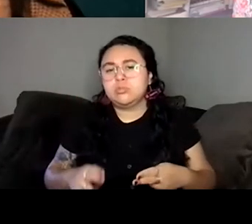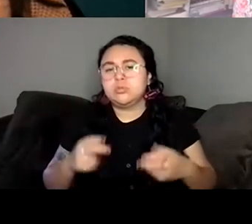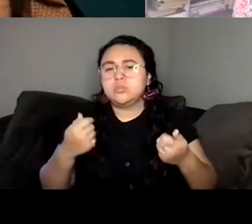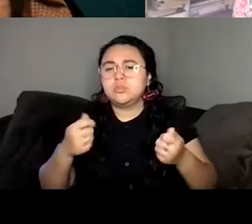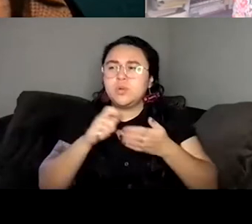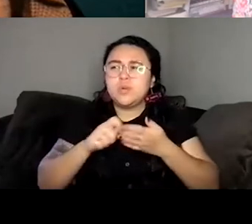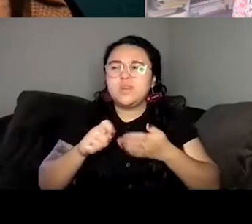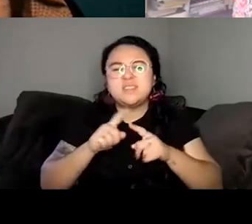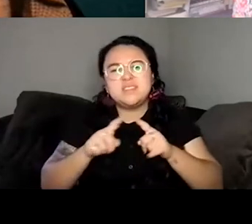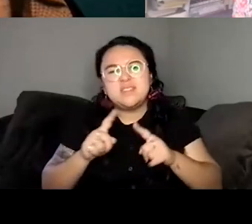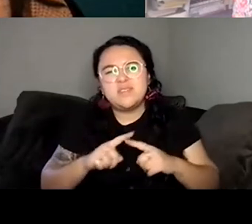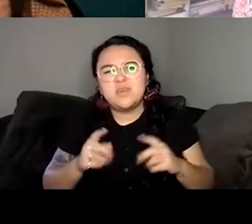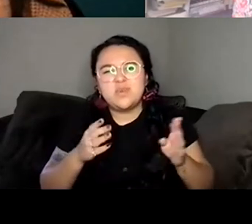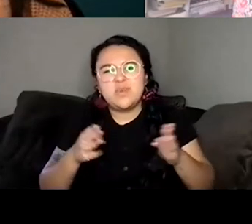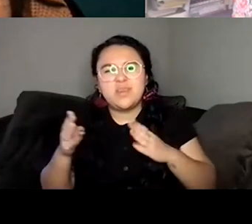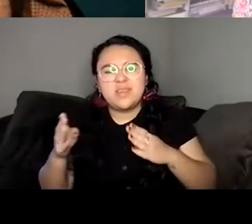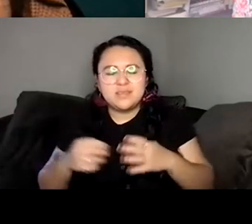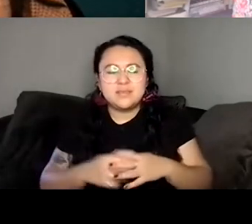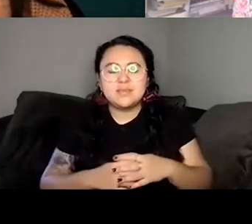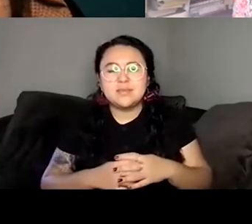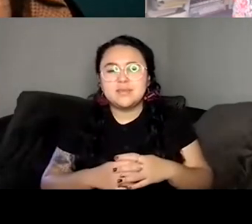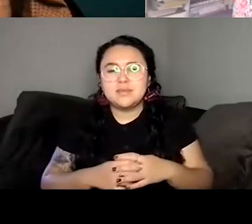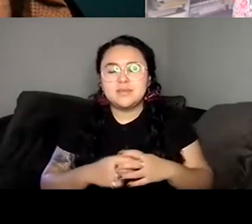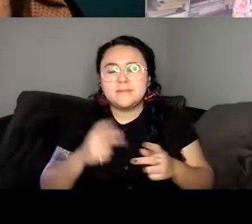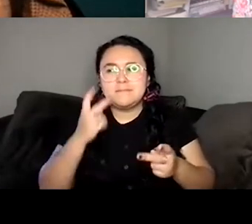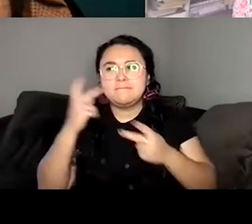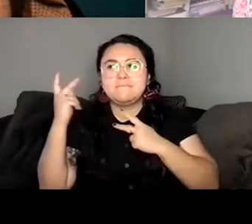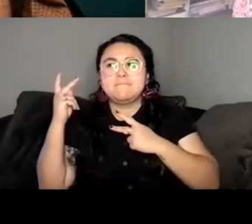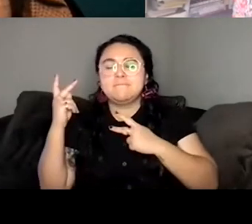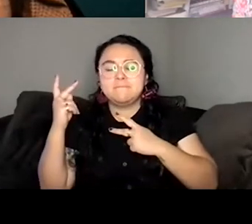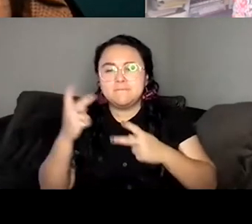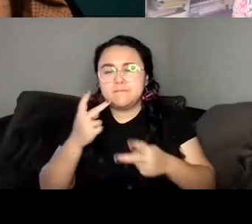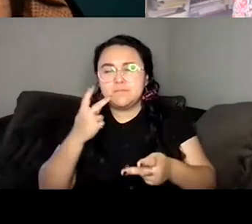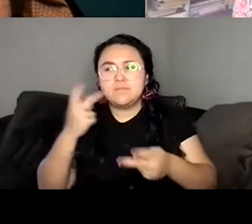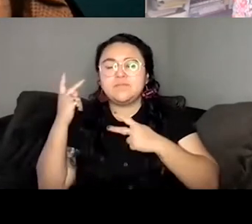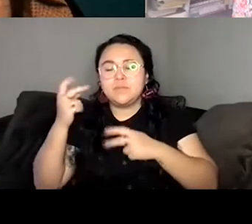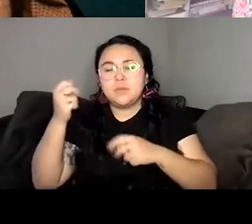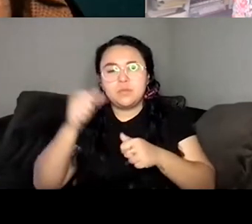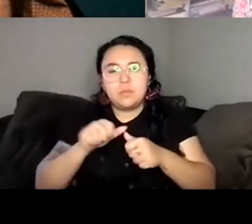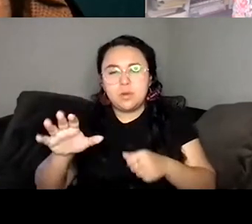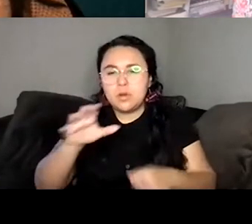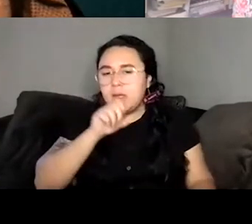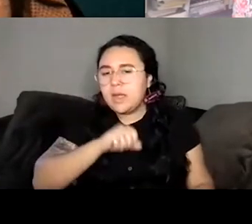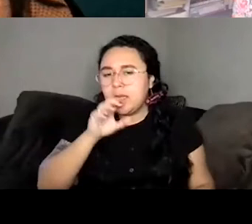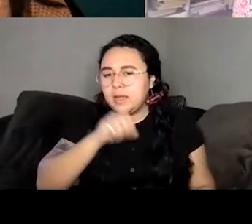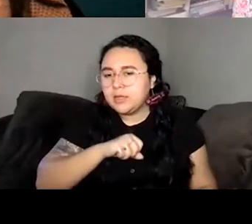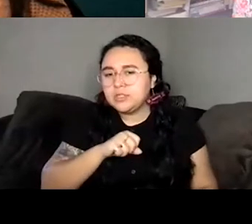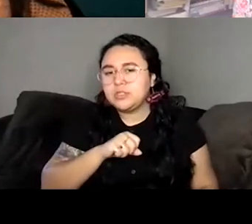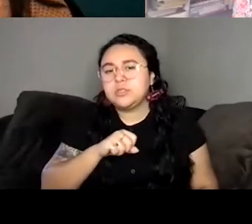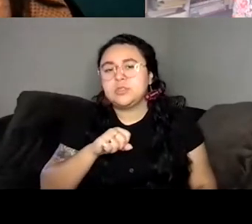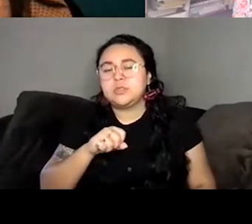trying to channel like, you know, the age and the, you know, the, the shimmer of a memory